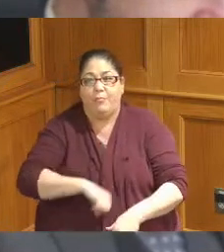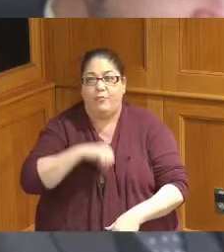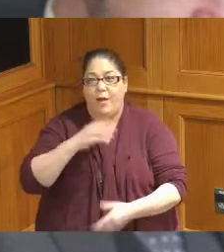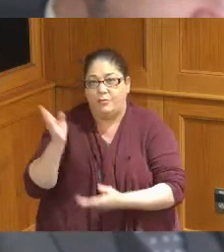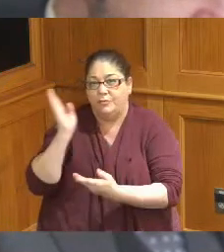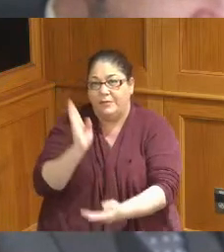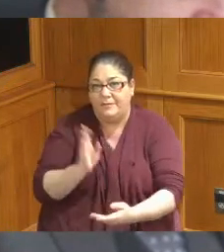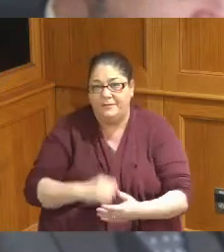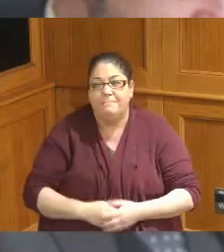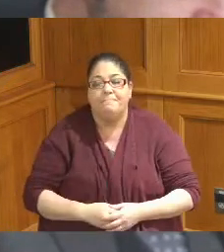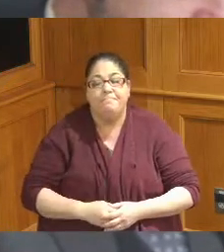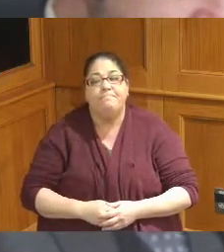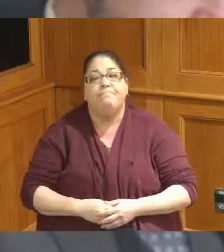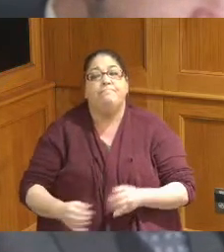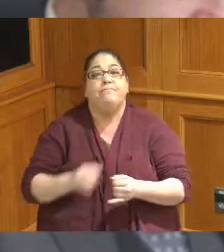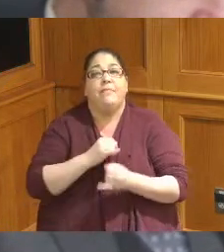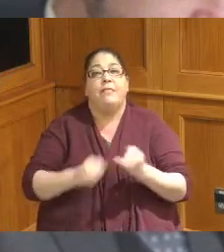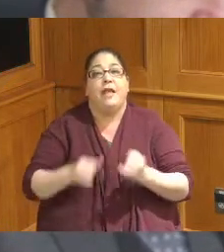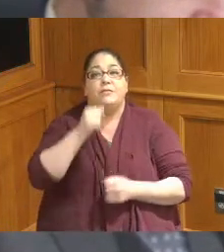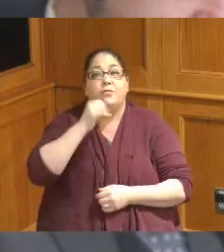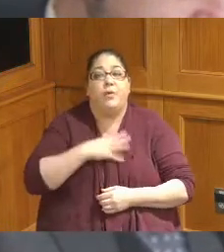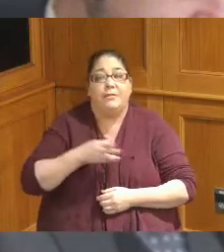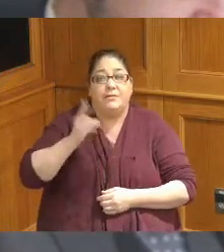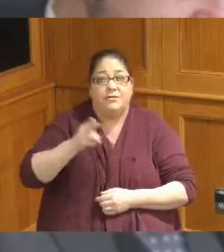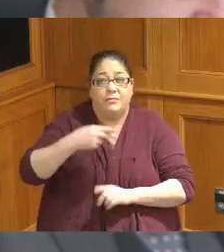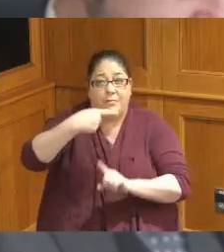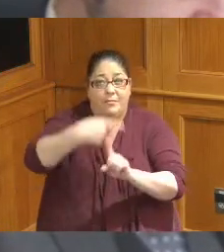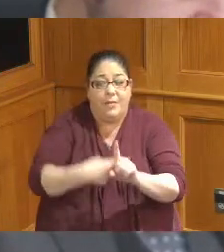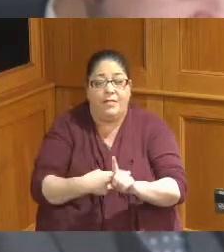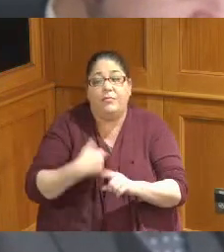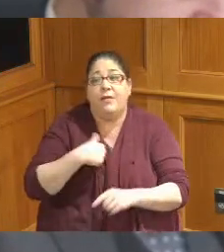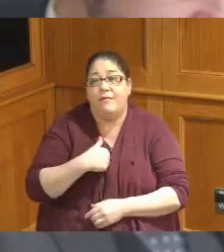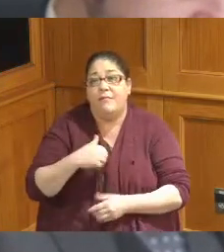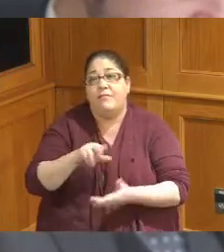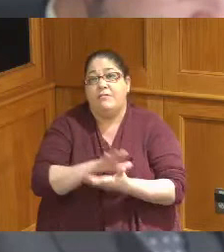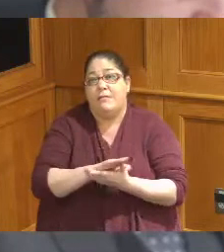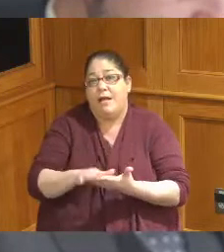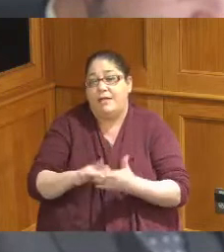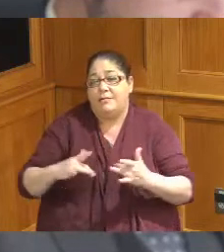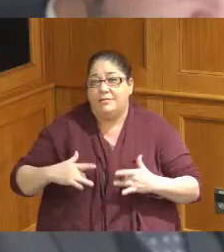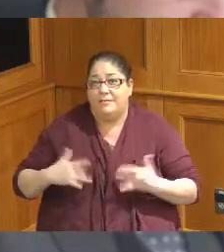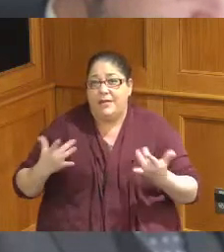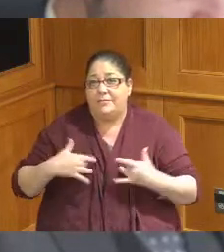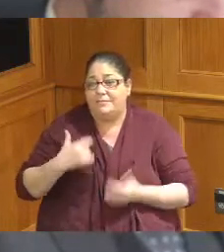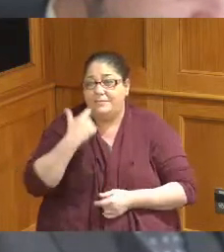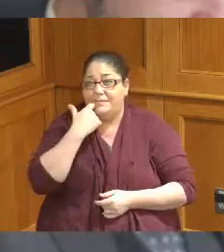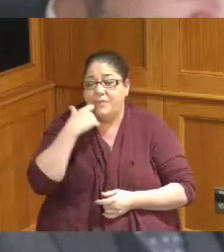and then lastly on Women's History Month we had a nice event the other day on the courthouse steps